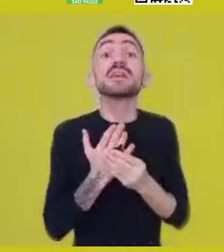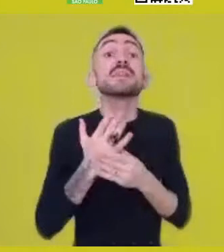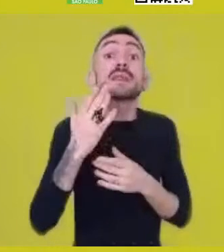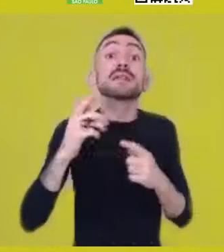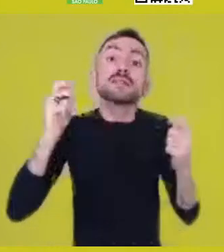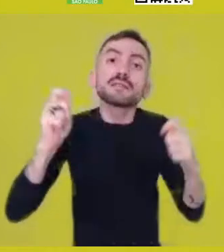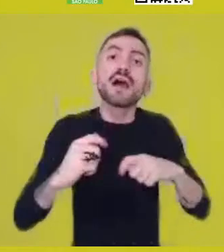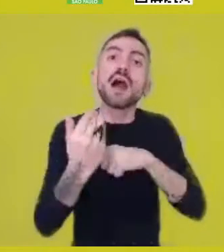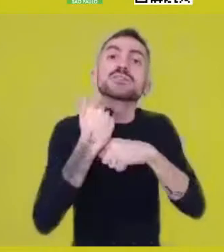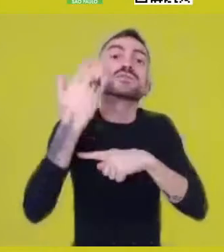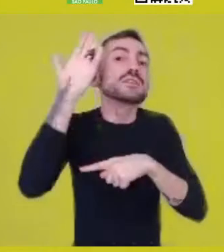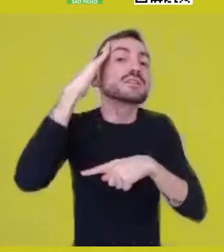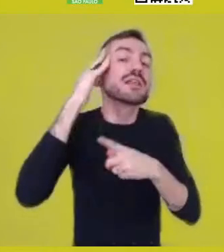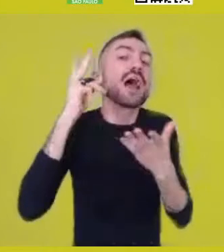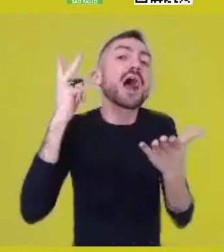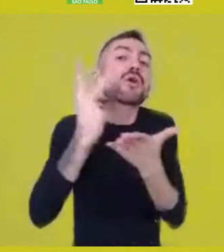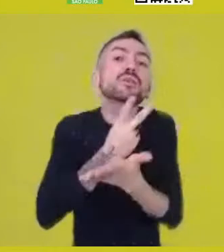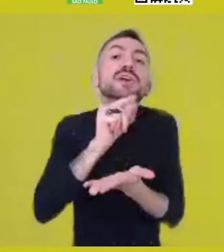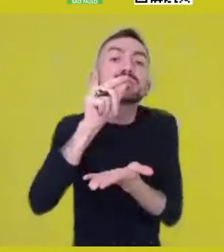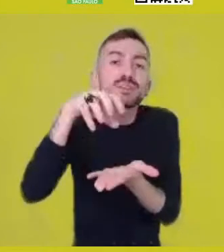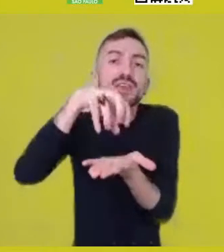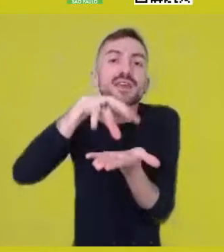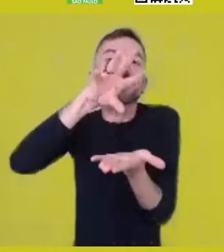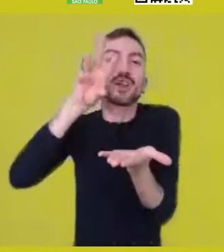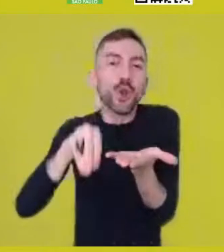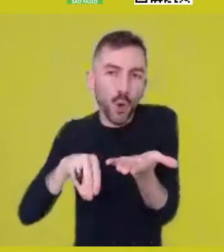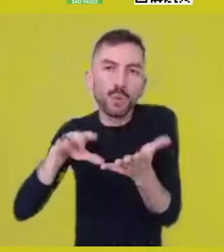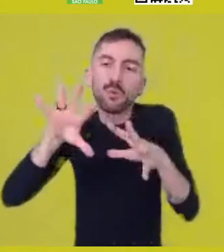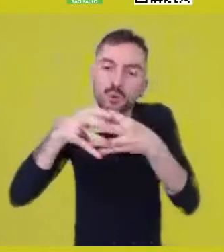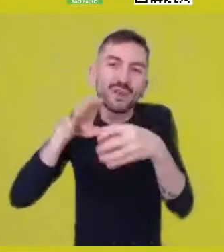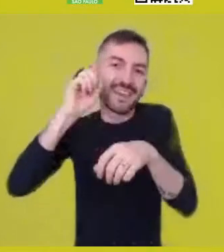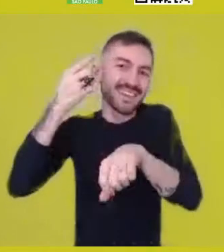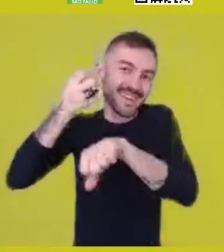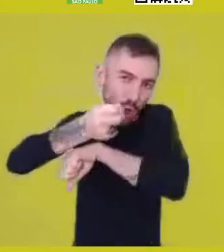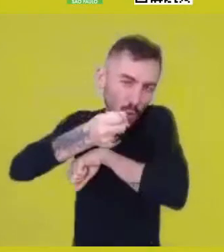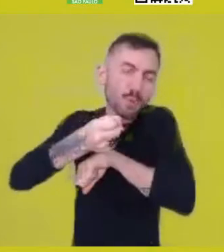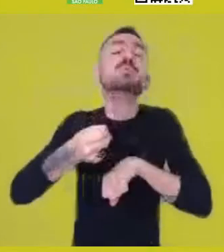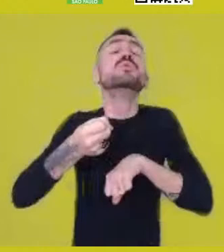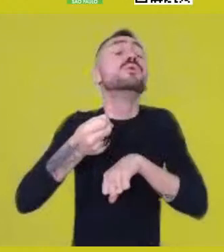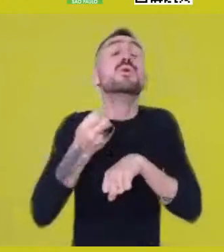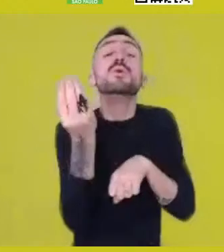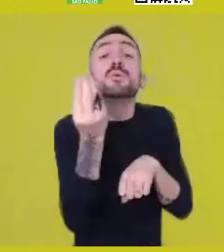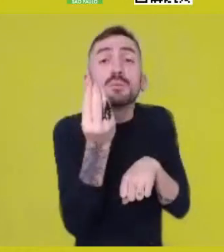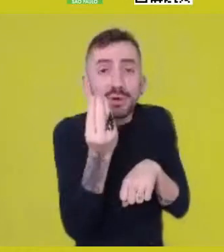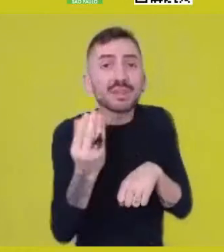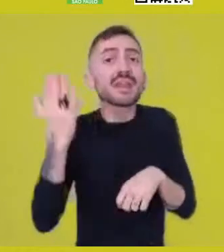the current Ashe territories’ experiences,